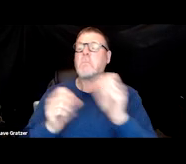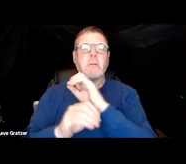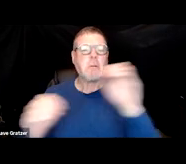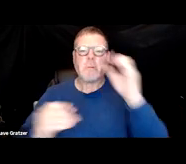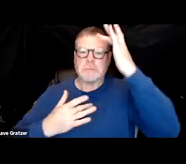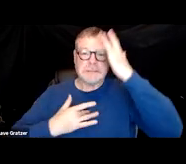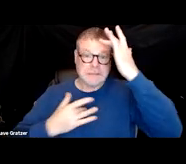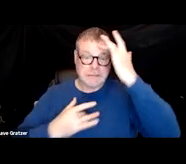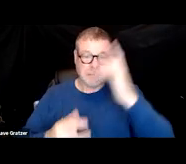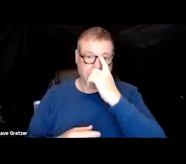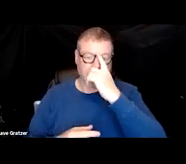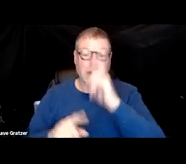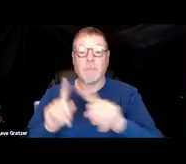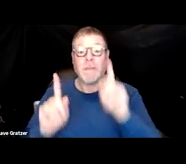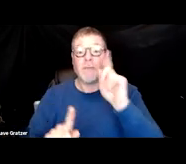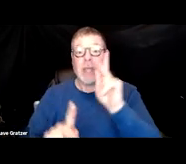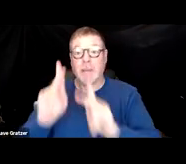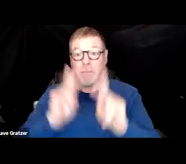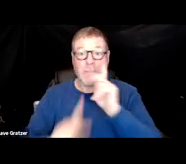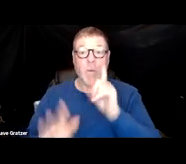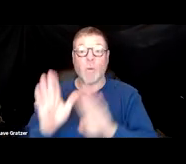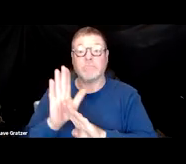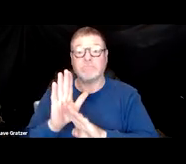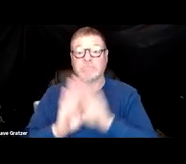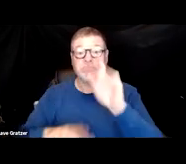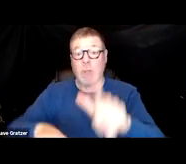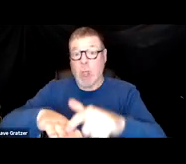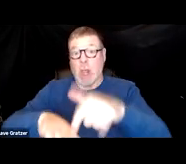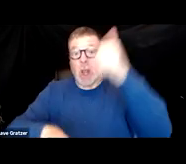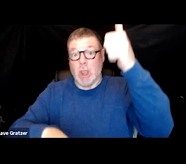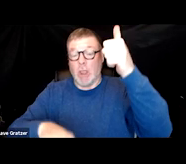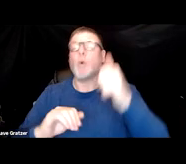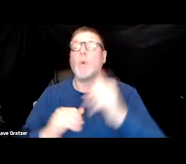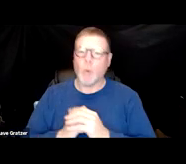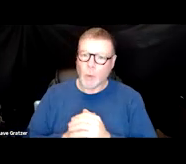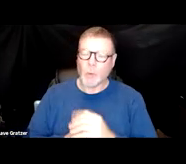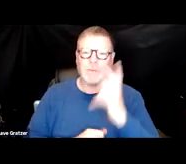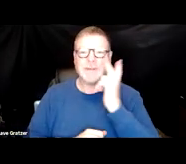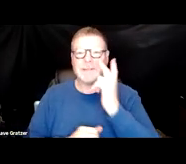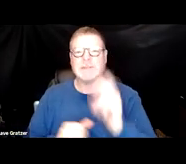For those individuals that develop long COVID, you can see that it'll go on